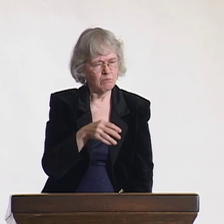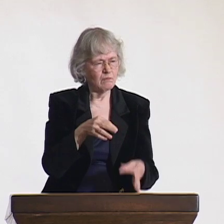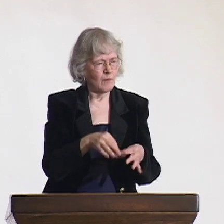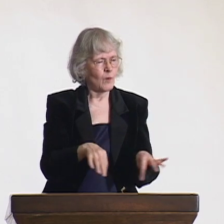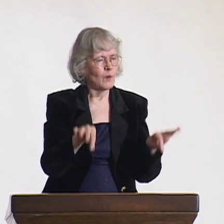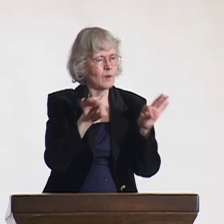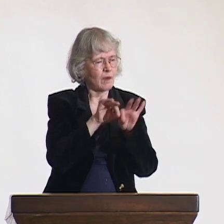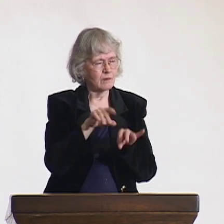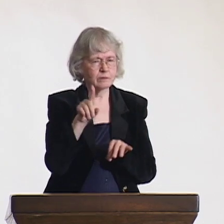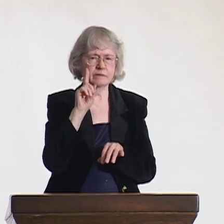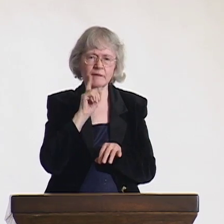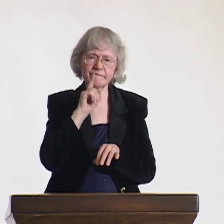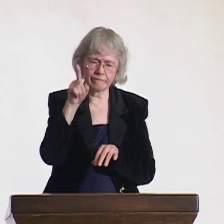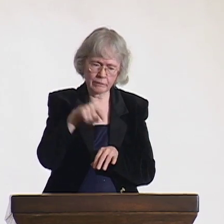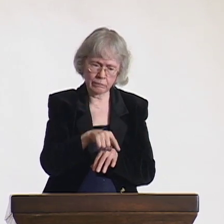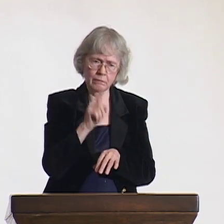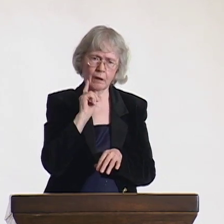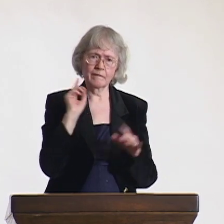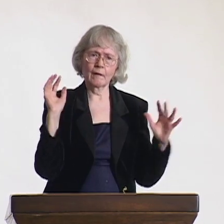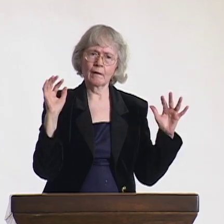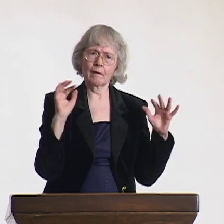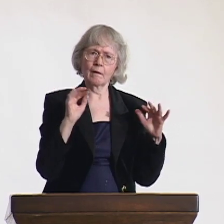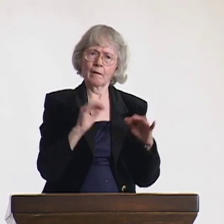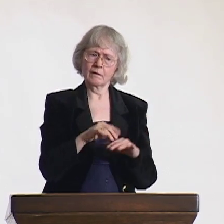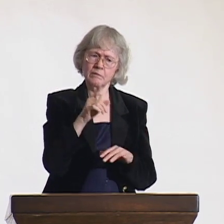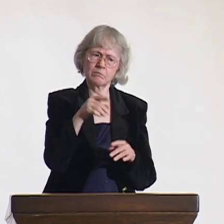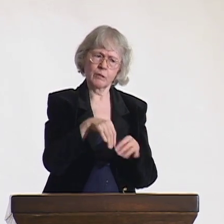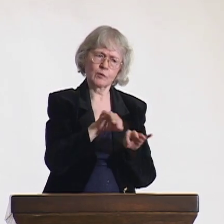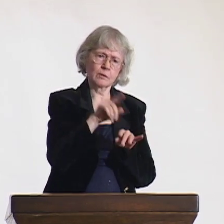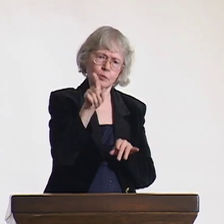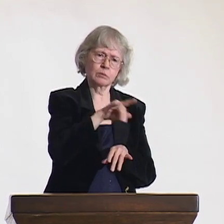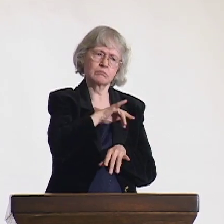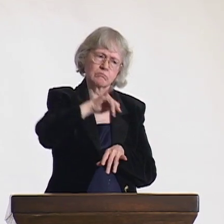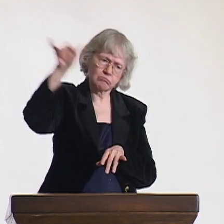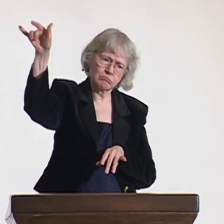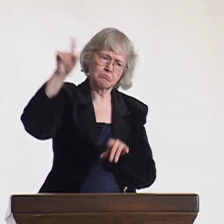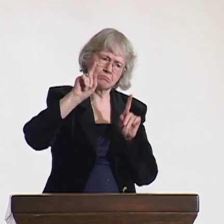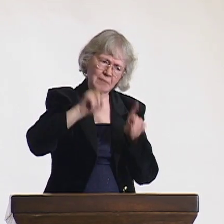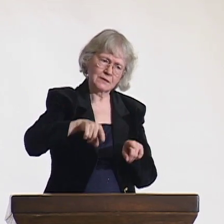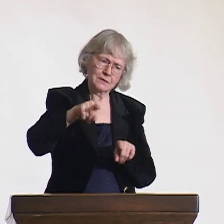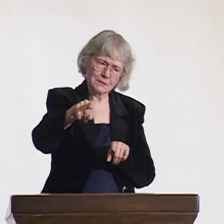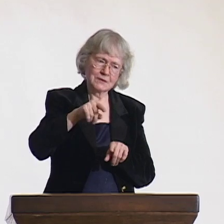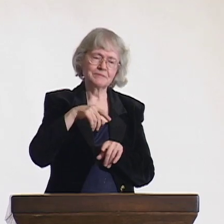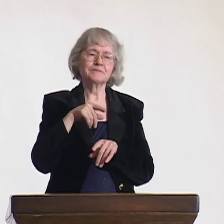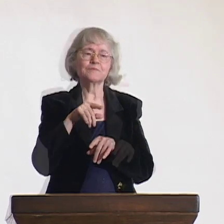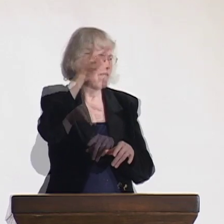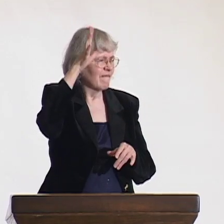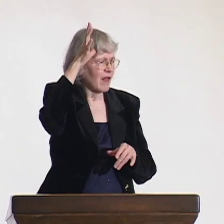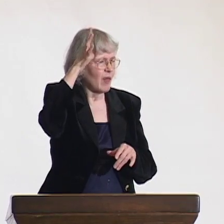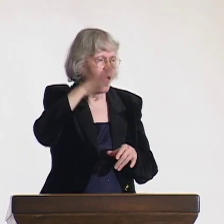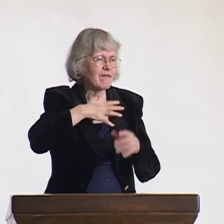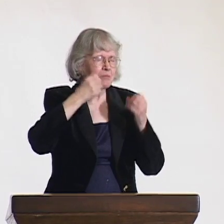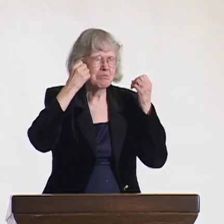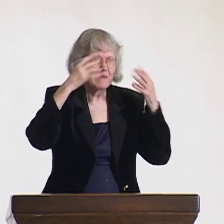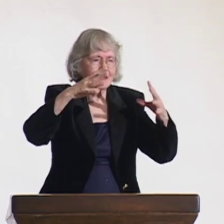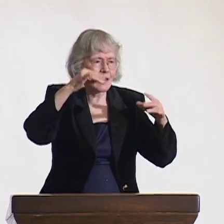and realized how important it was for deaf people to come together at a world conference like this.